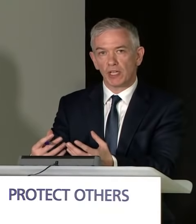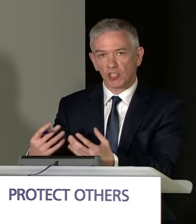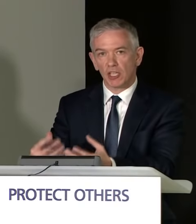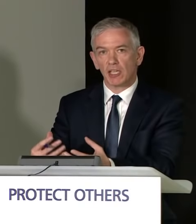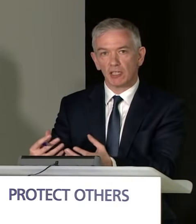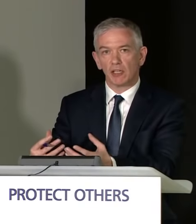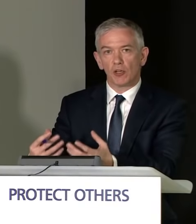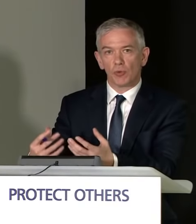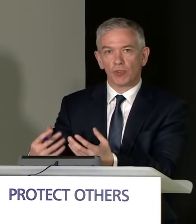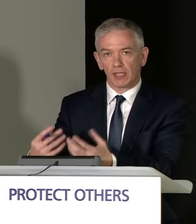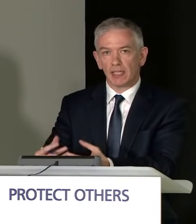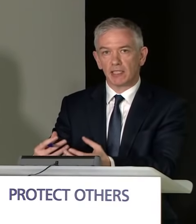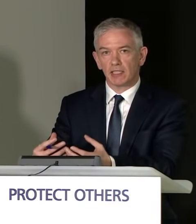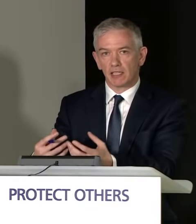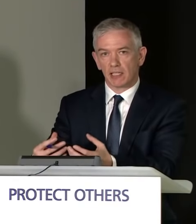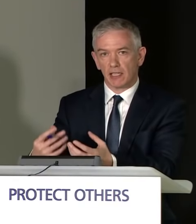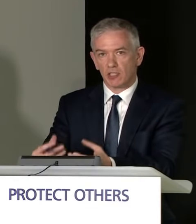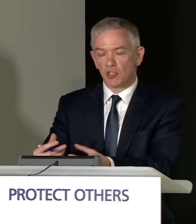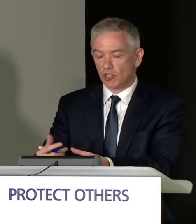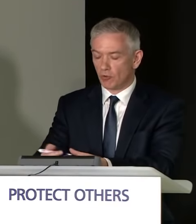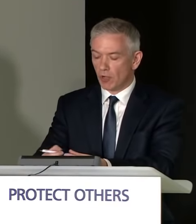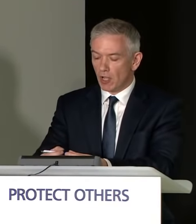are sticking with the guidance as it is just now.